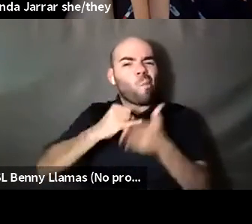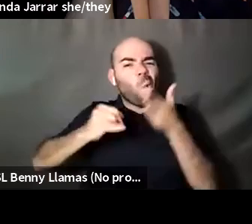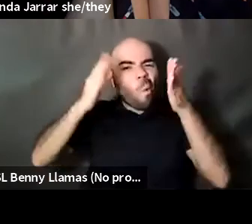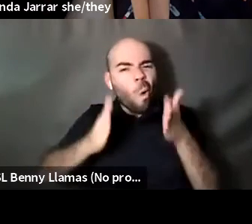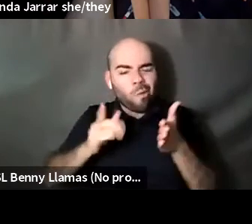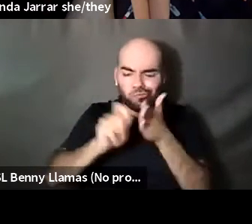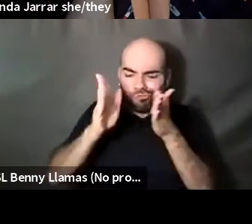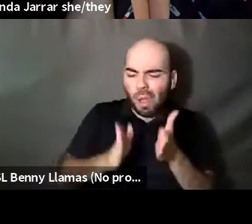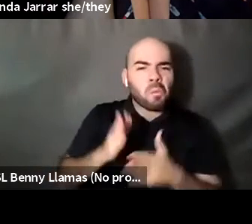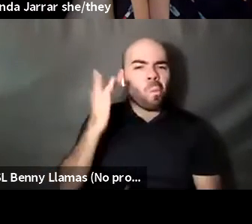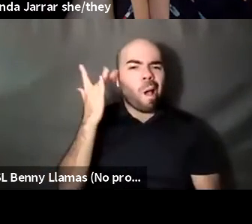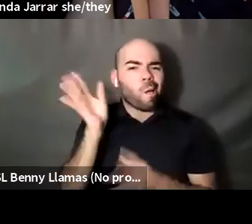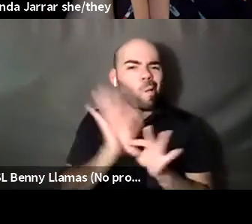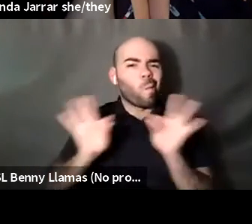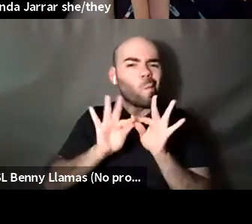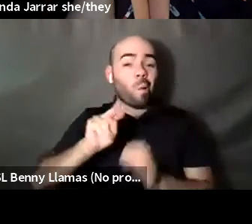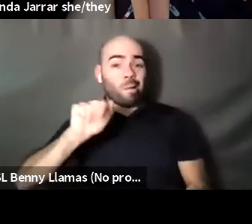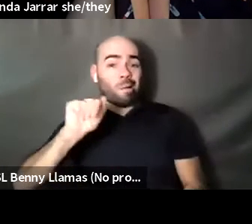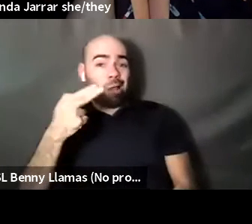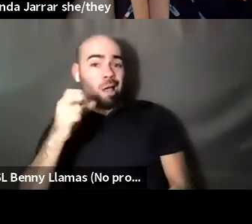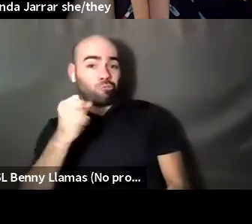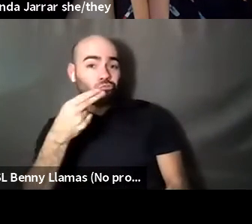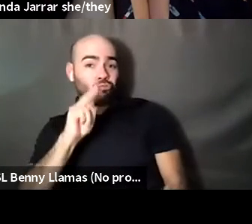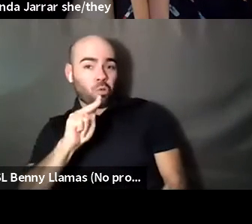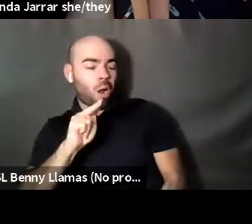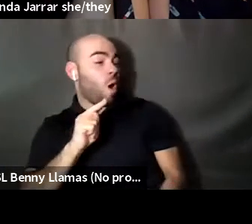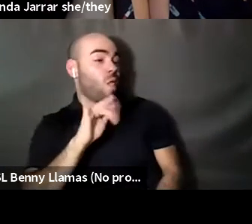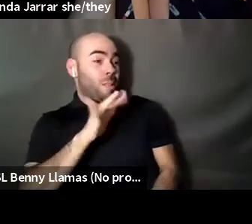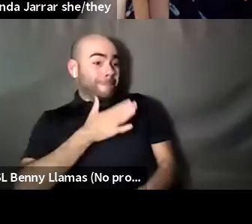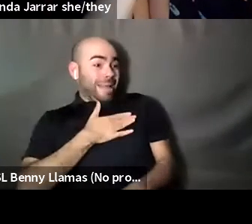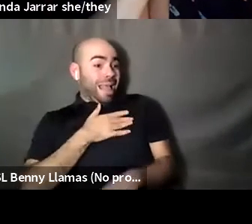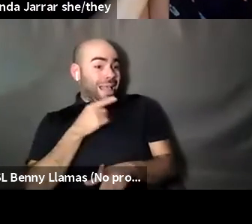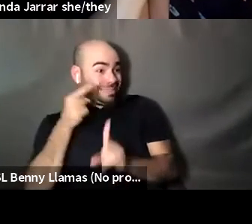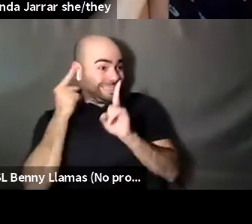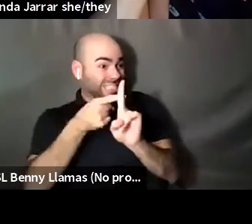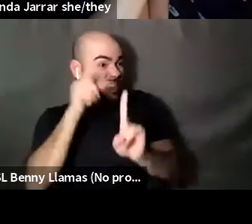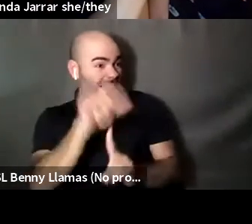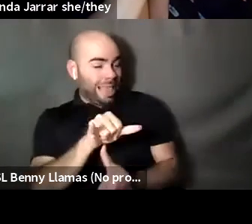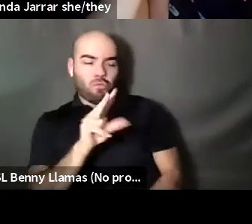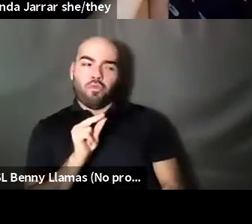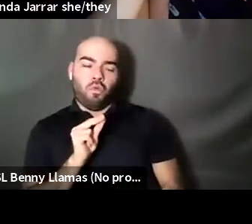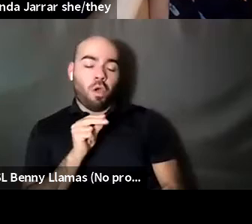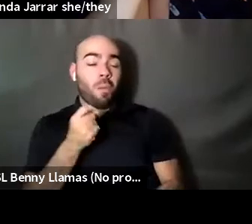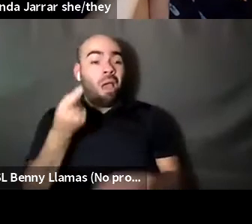Nahshon Anderson: You know, I didn't, I didn't intend. I did that. That was never my intention. It just so happens that my desires almost